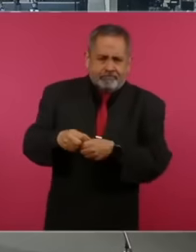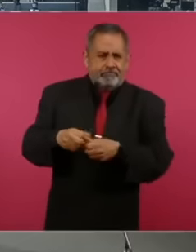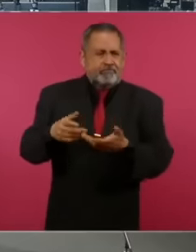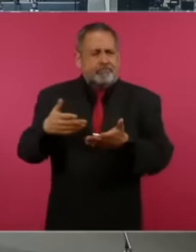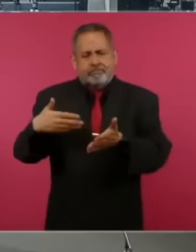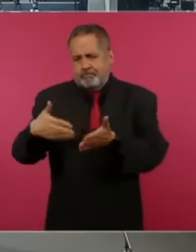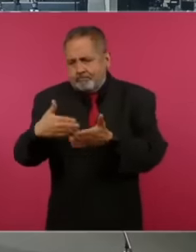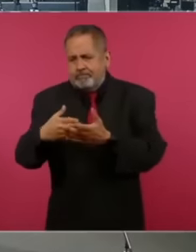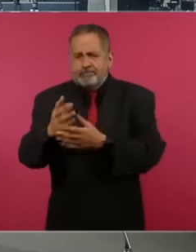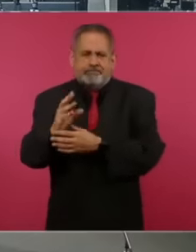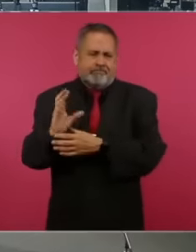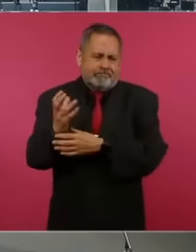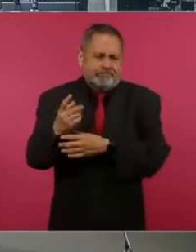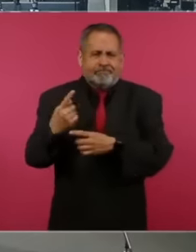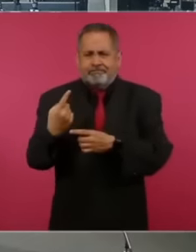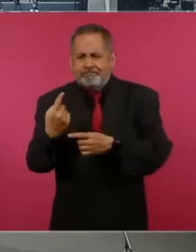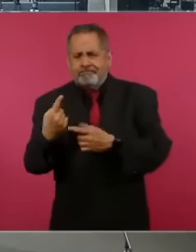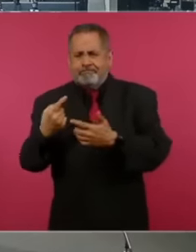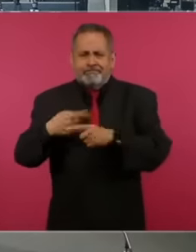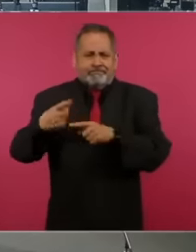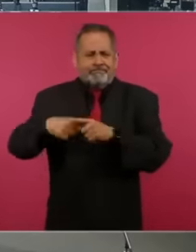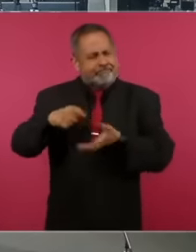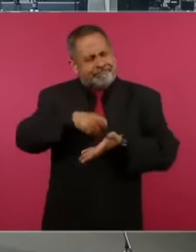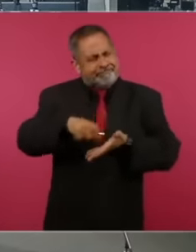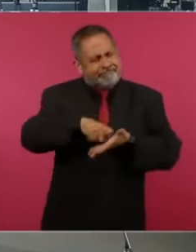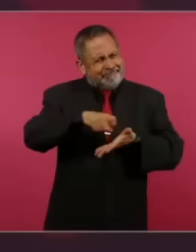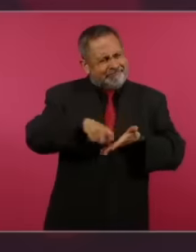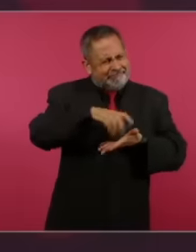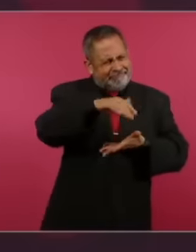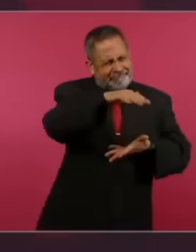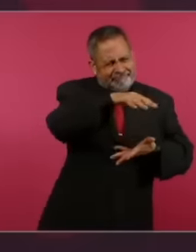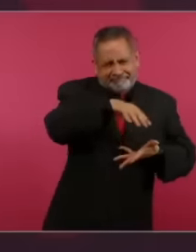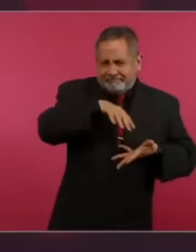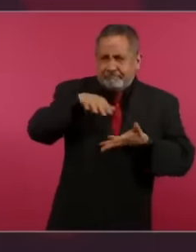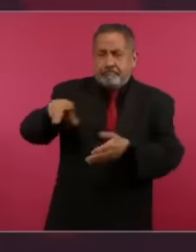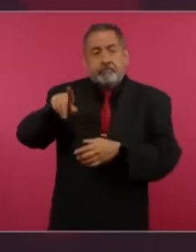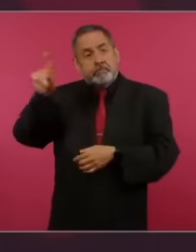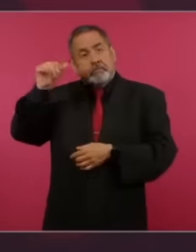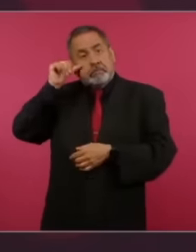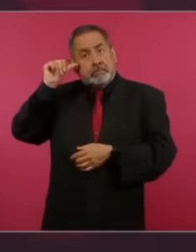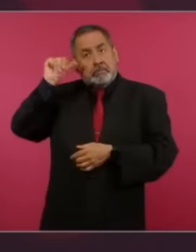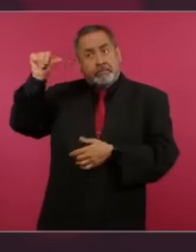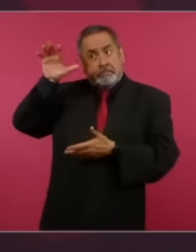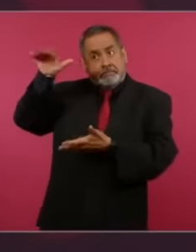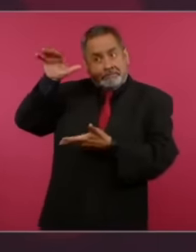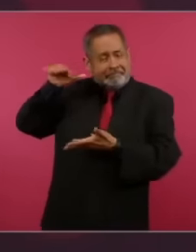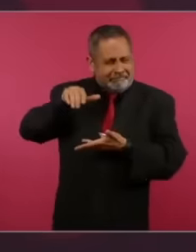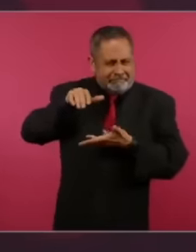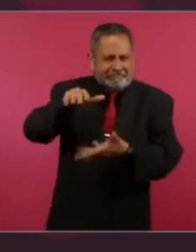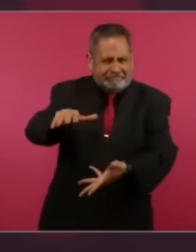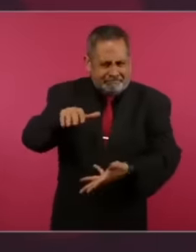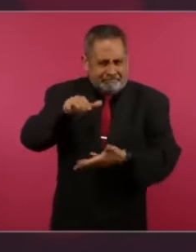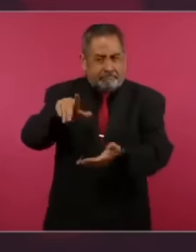We had to buying appliances in Asia, the government of popular China behaved very well.